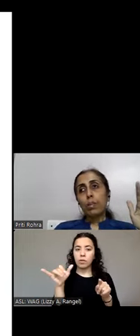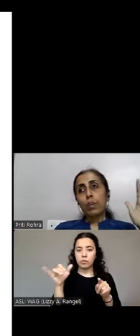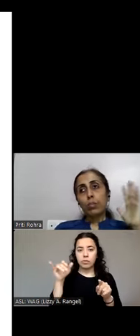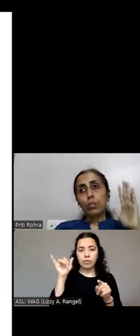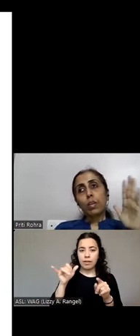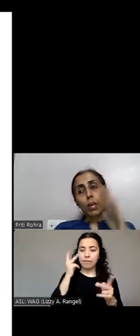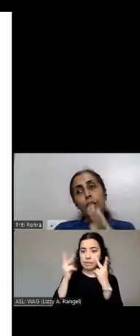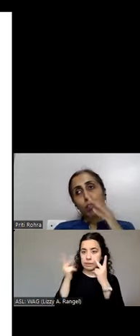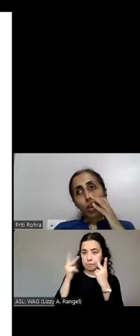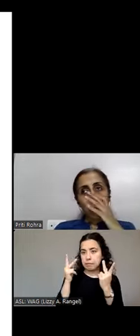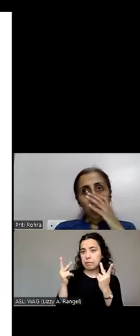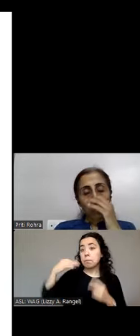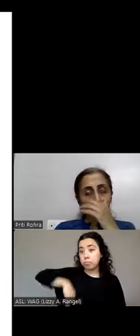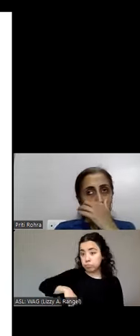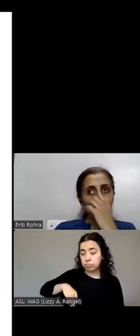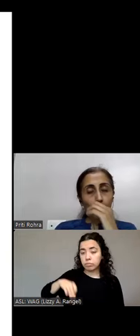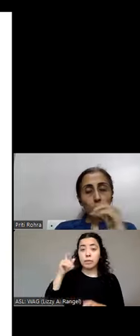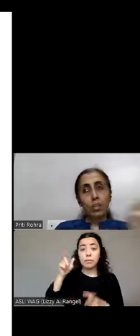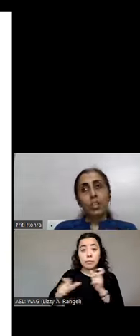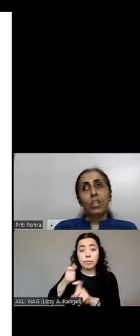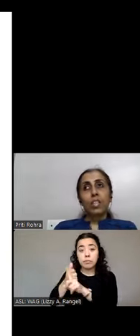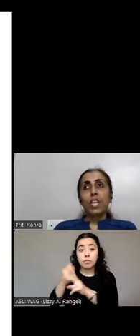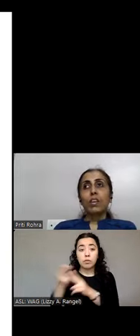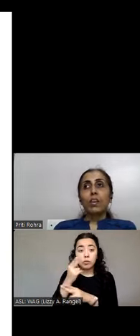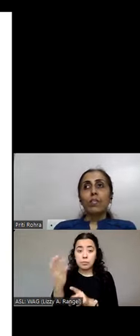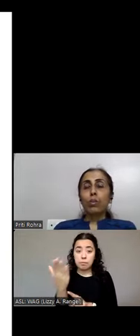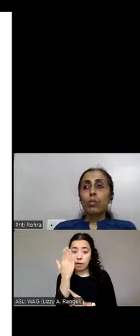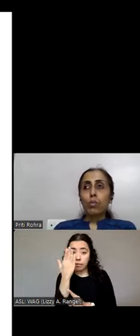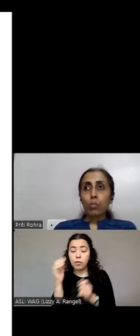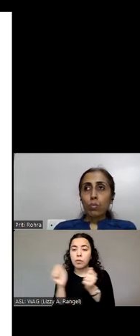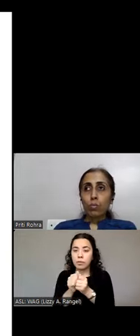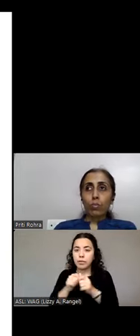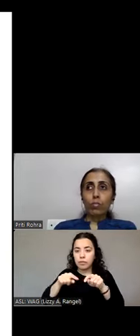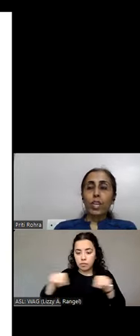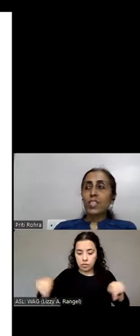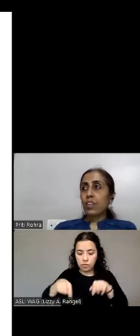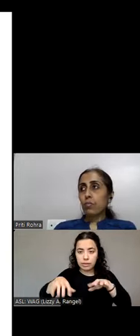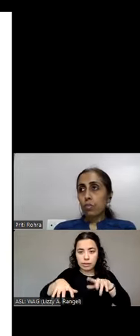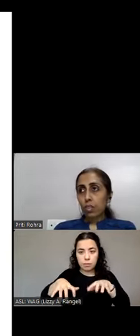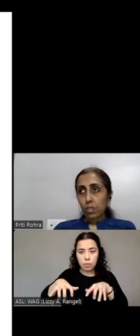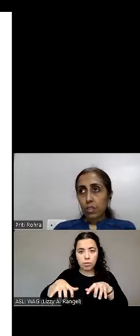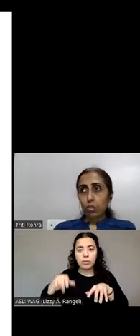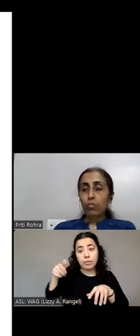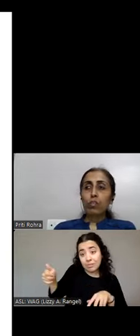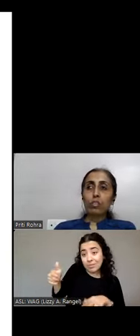who are using a magnifier along with a keyboard, they want to know where is their focus. So focus